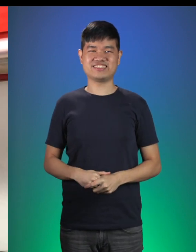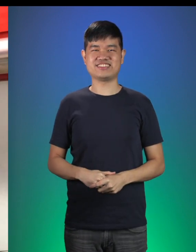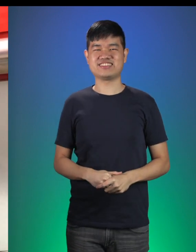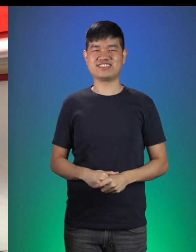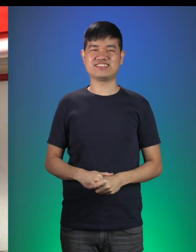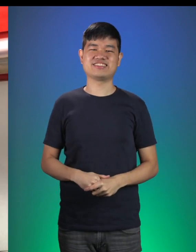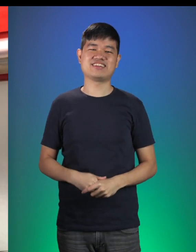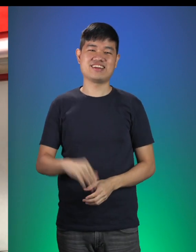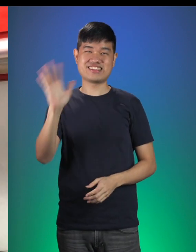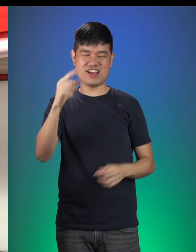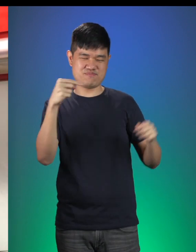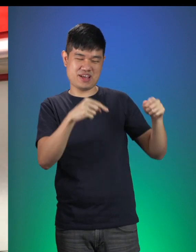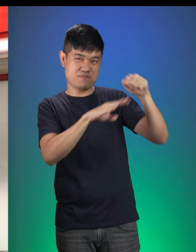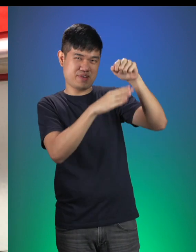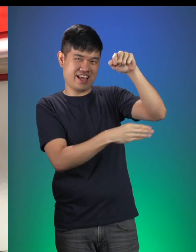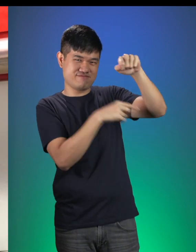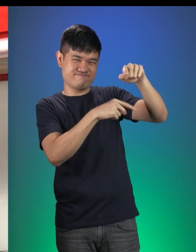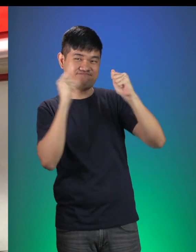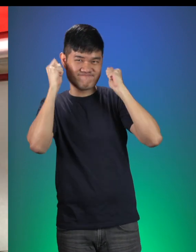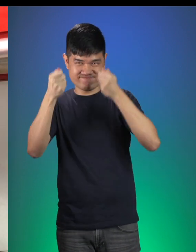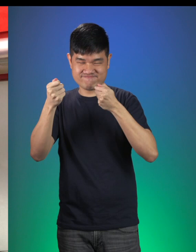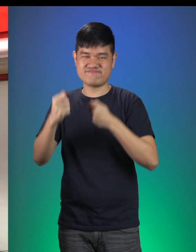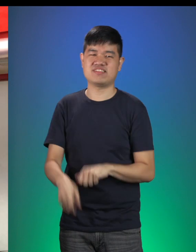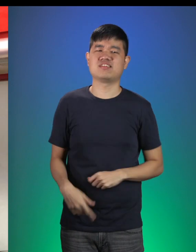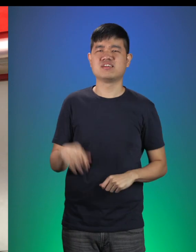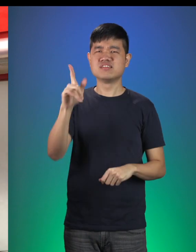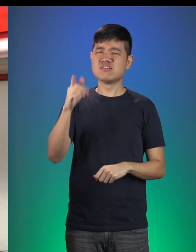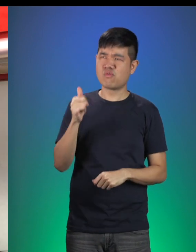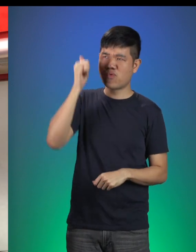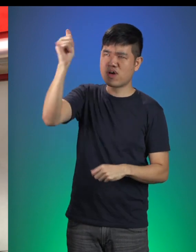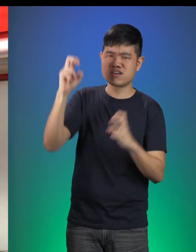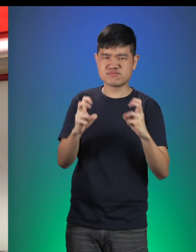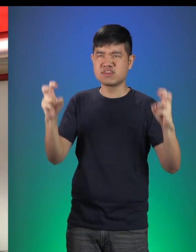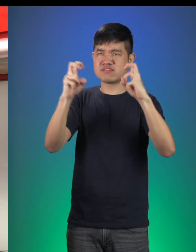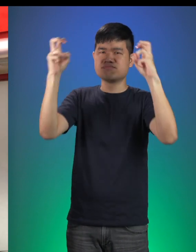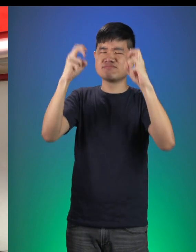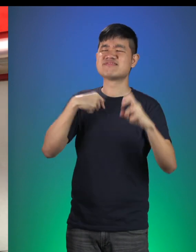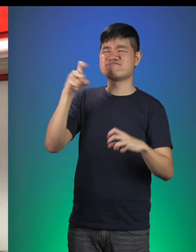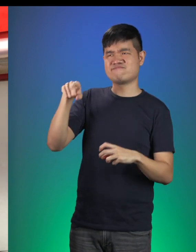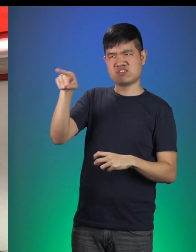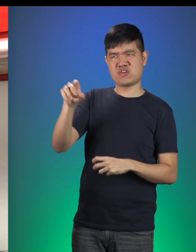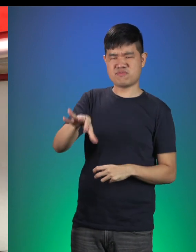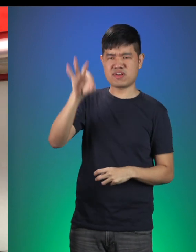Mom: Here’s your basket, Little Red! Now on your way to the way to the Castle, I will need you to pick up 3 items.